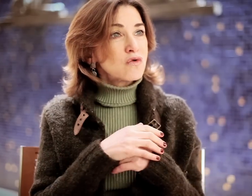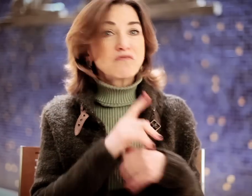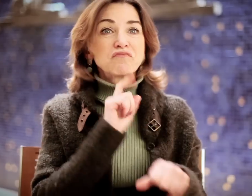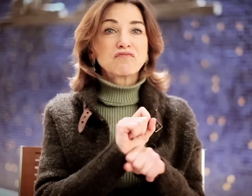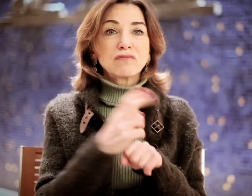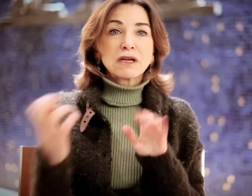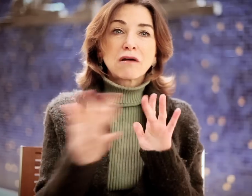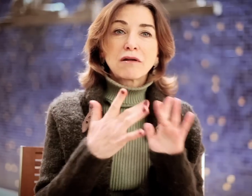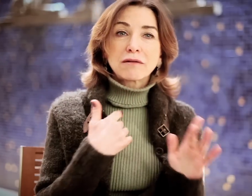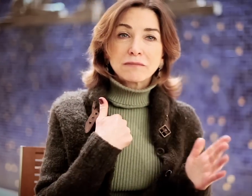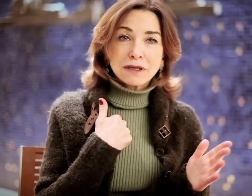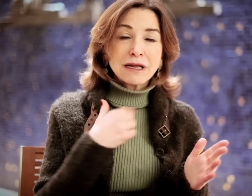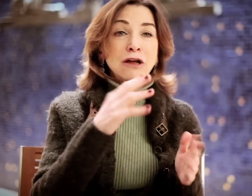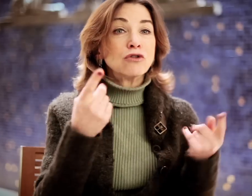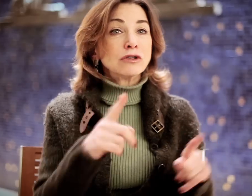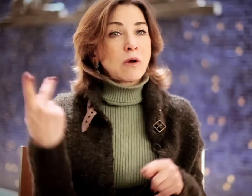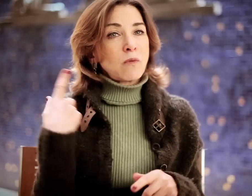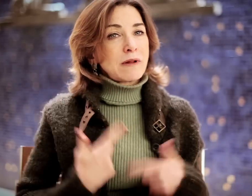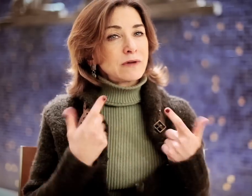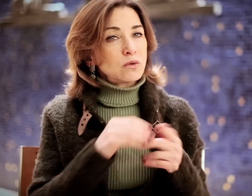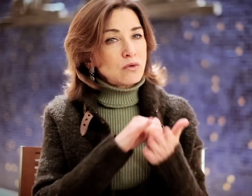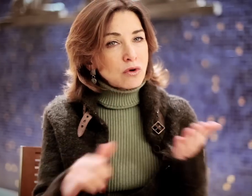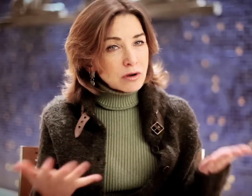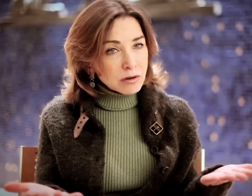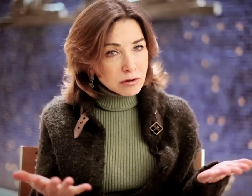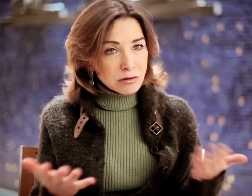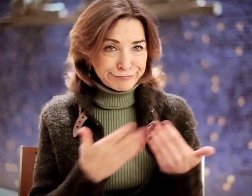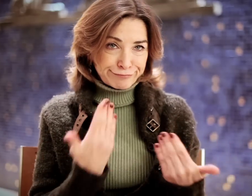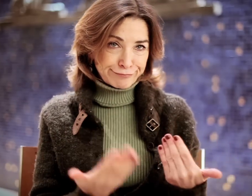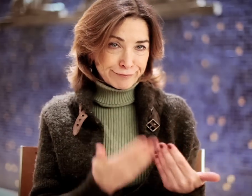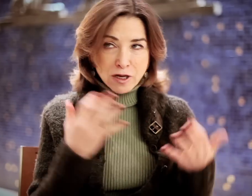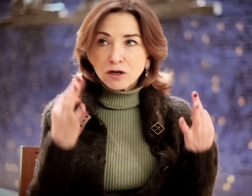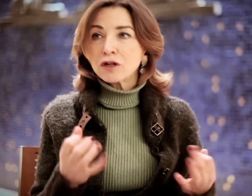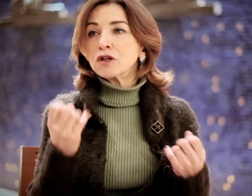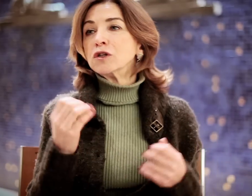And sure enough, he contacted me. And it turns out we both lived in New York so that was an easy decision to make.